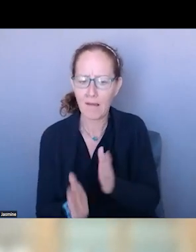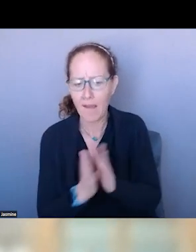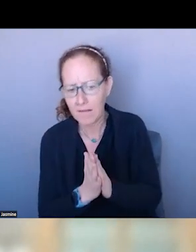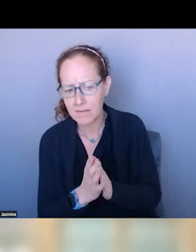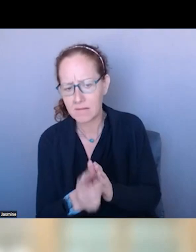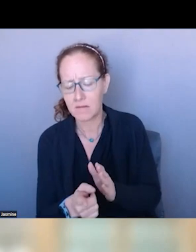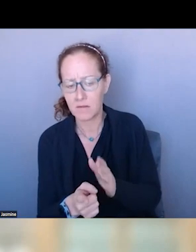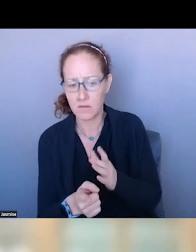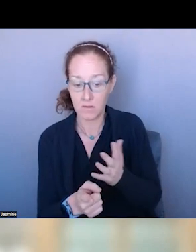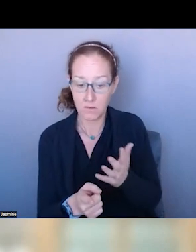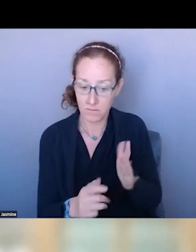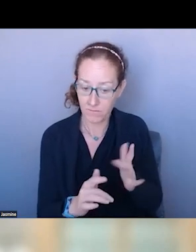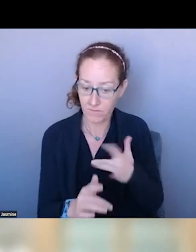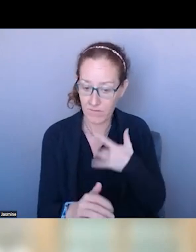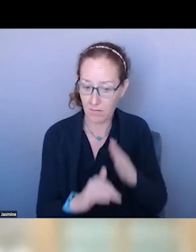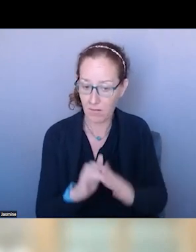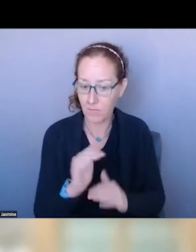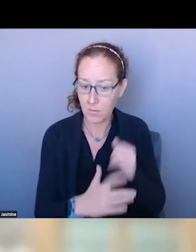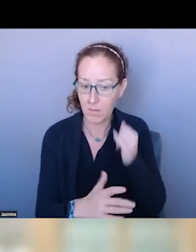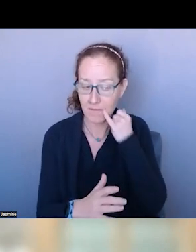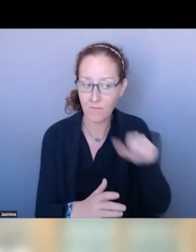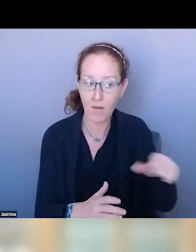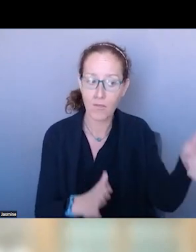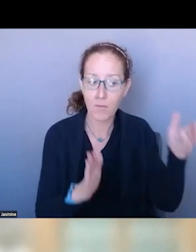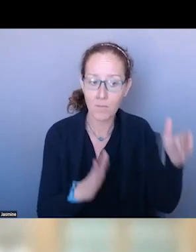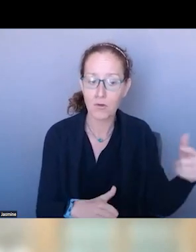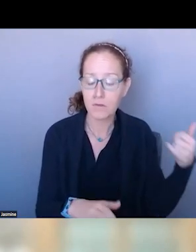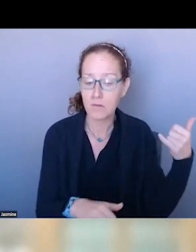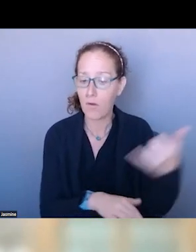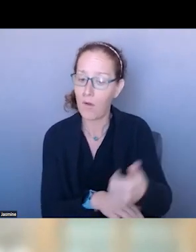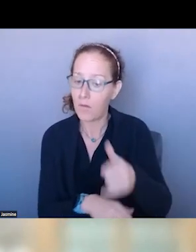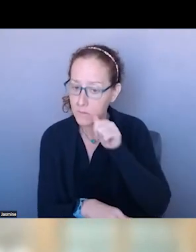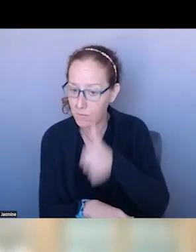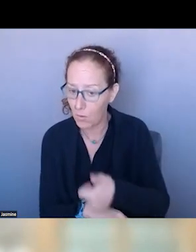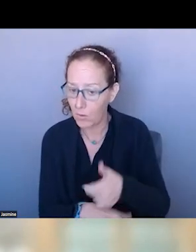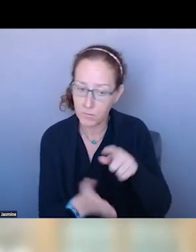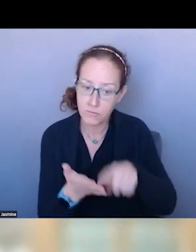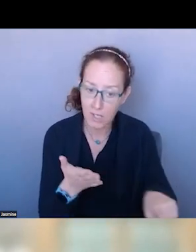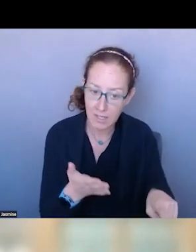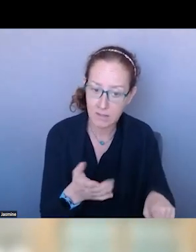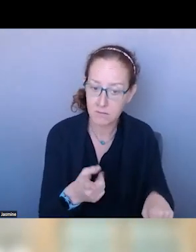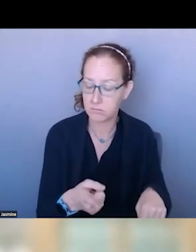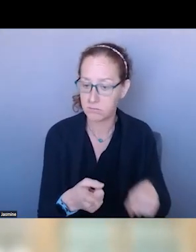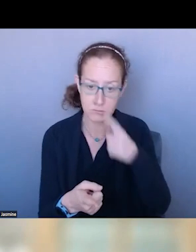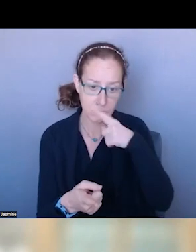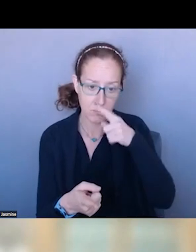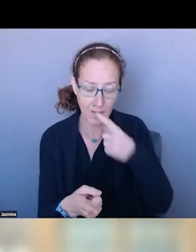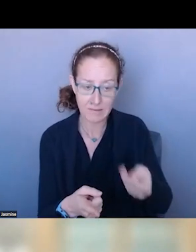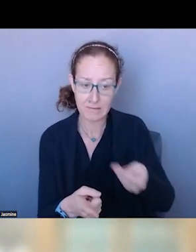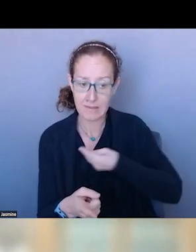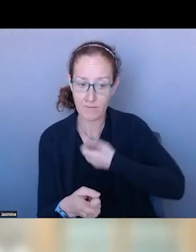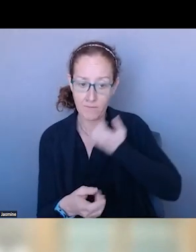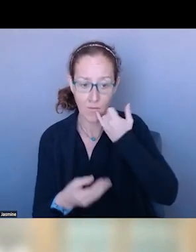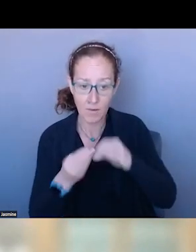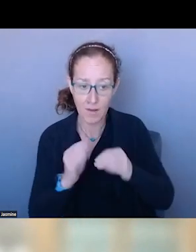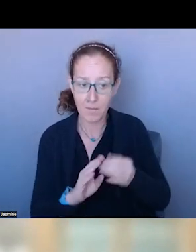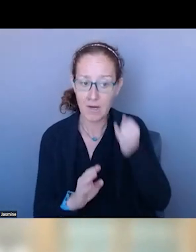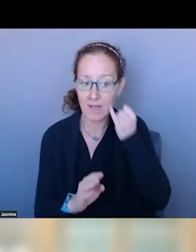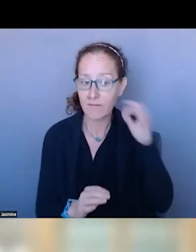COMFORTABLE GIVING ME YOUR NUMBER AND CAN YOU TAKE A CALL AND SEE